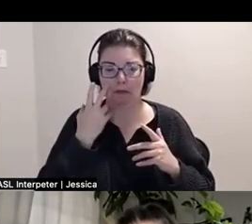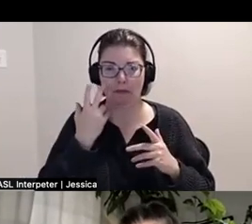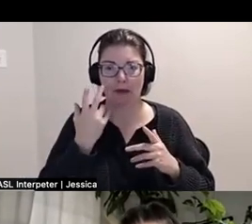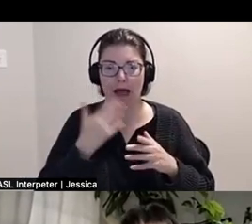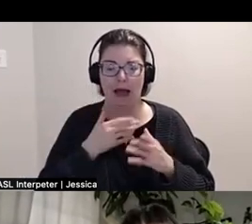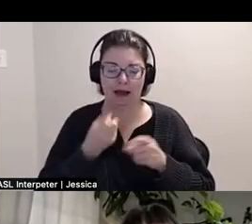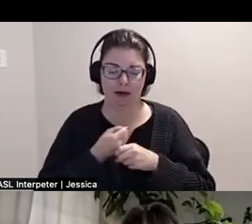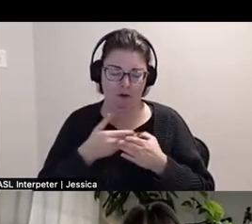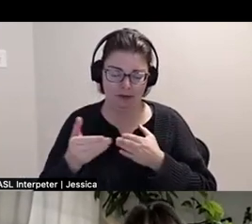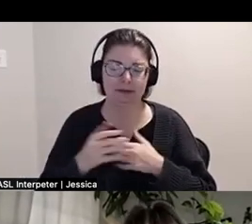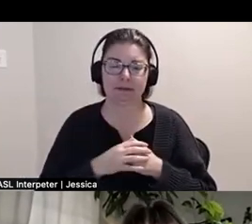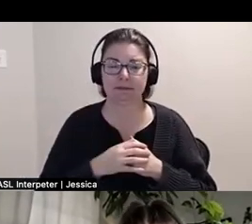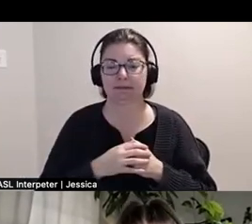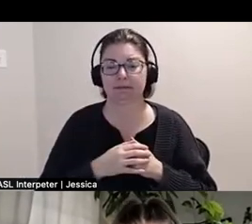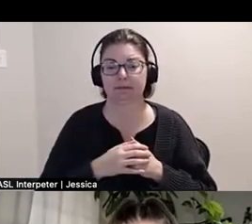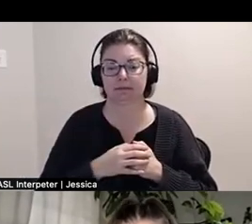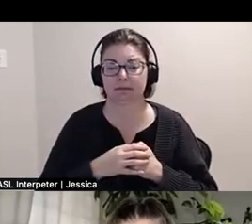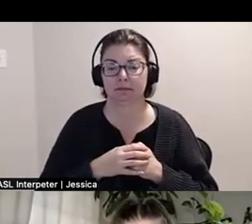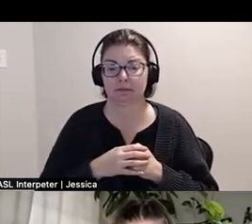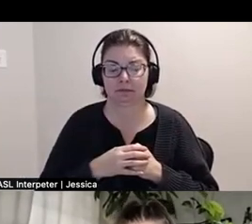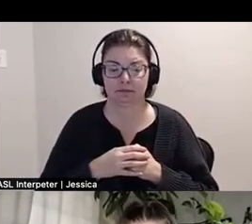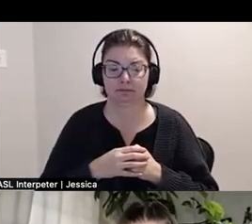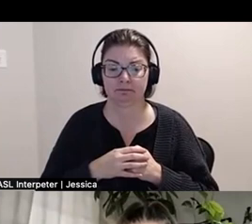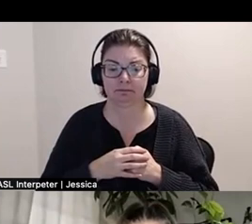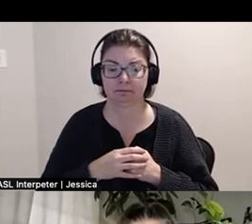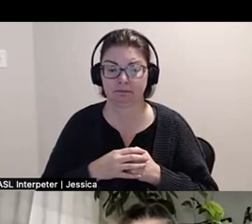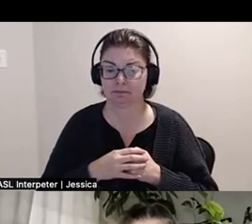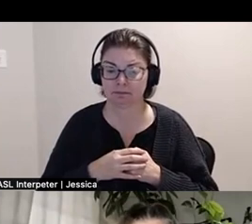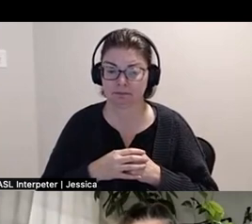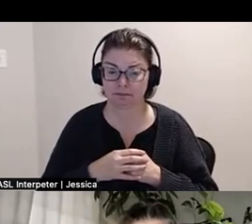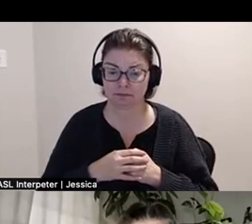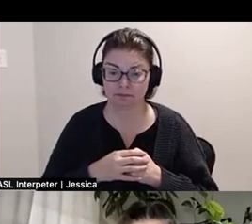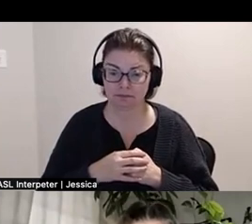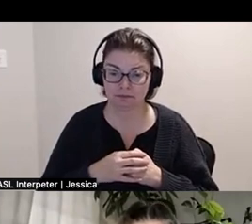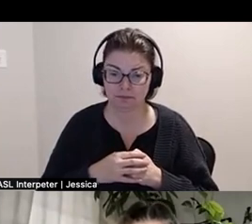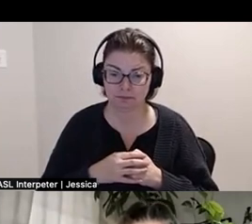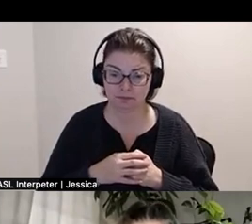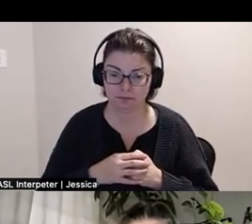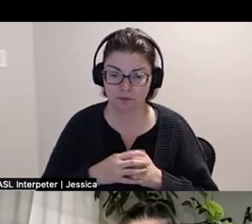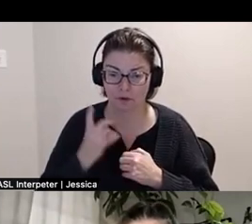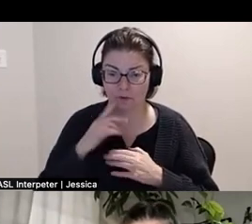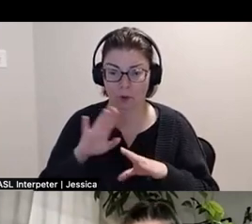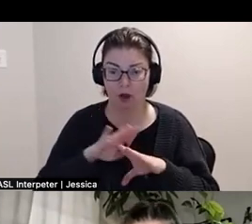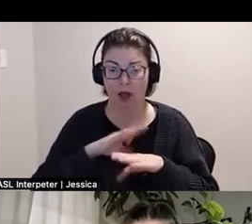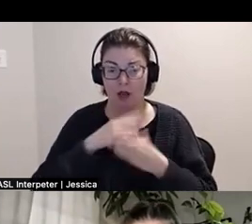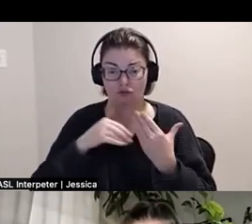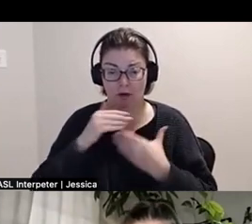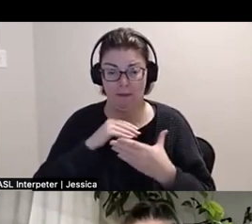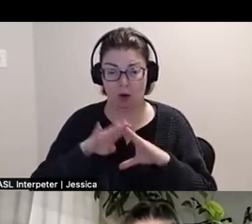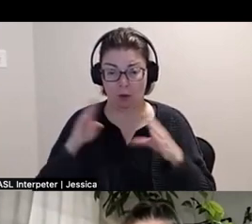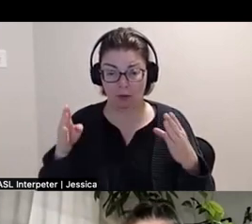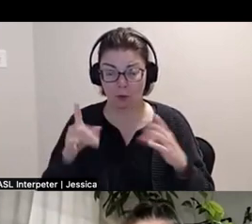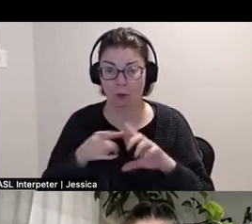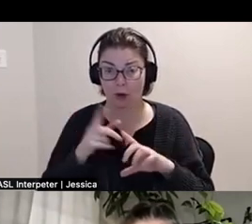In terms of like, like unwrapping, like a wrapping, like work when it comes back.